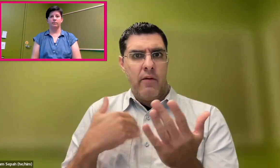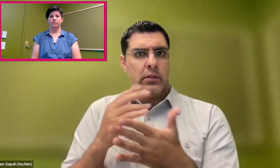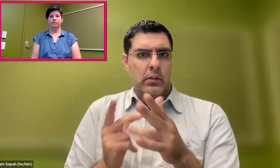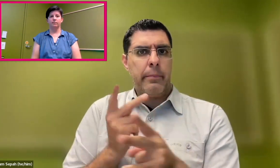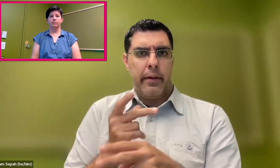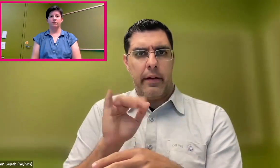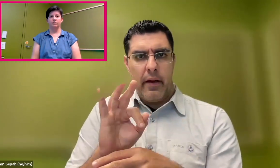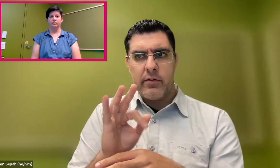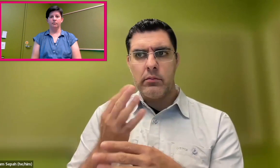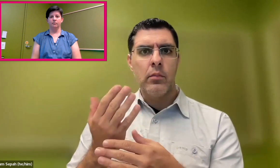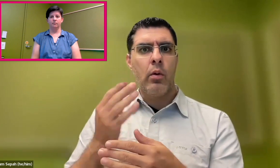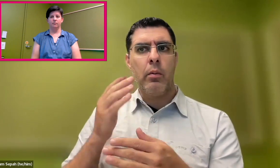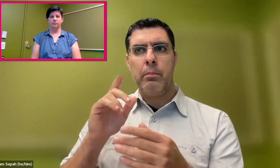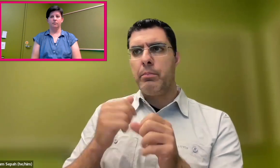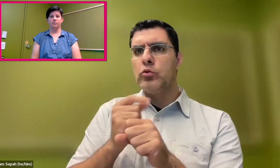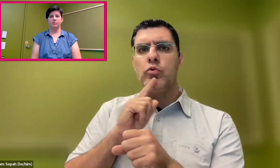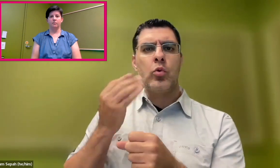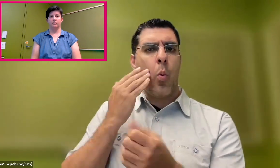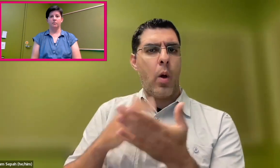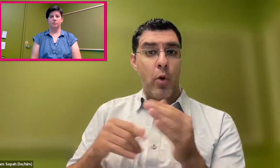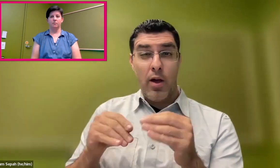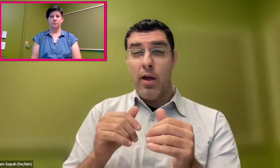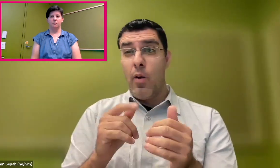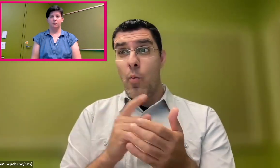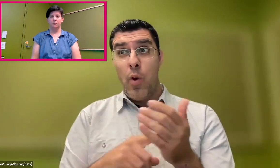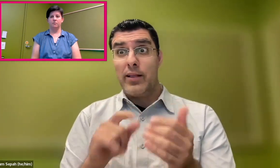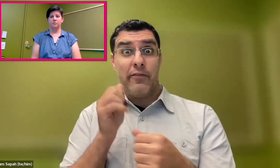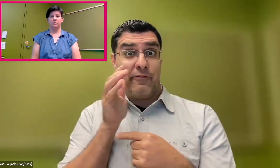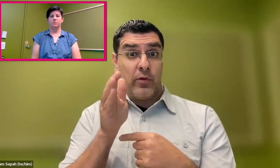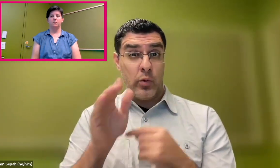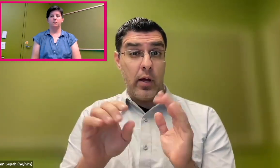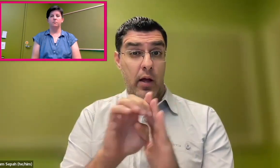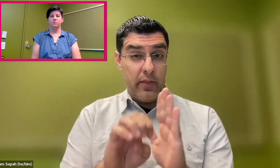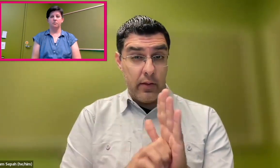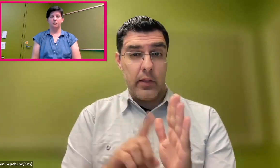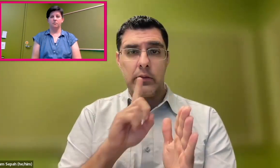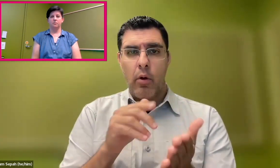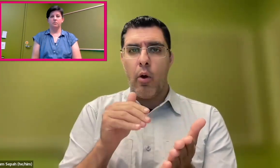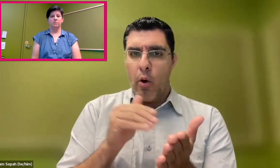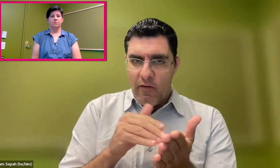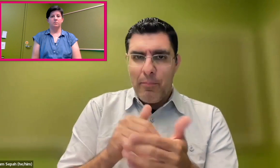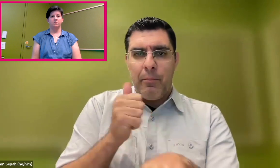But yeah, basically, there needs to be some type of understanding of what the market needs.